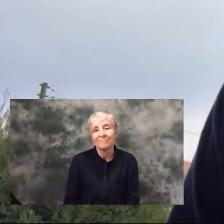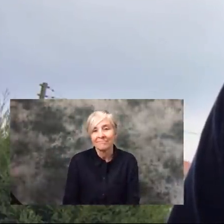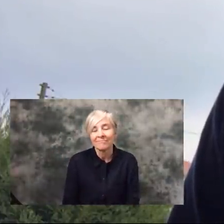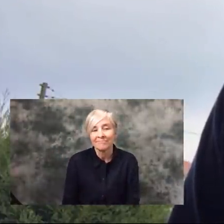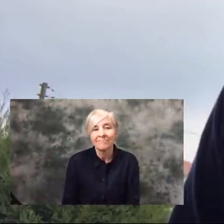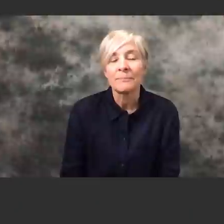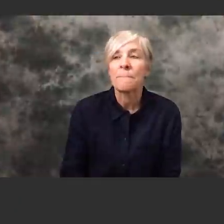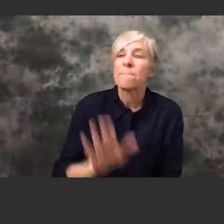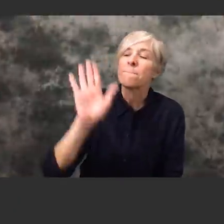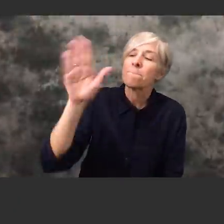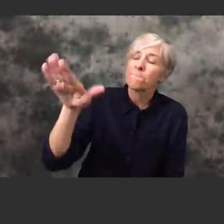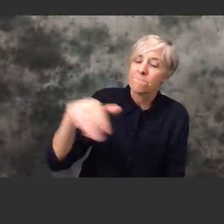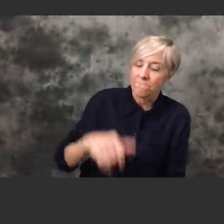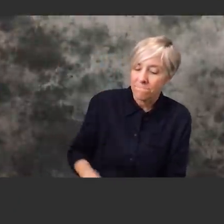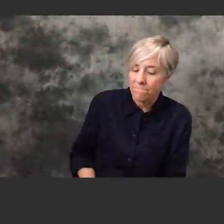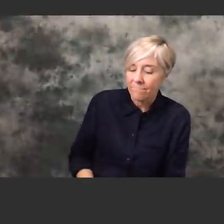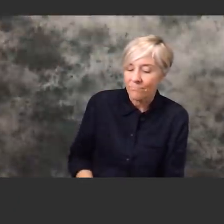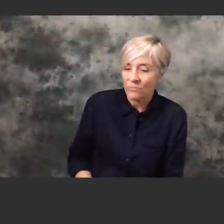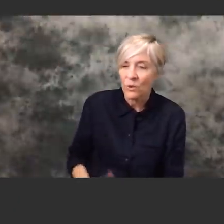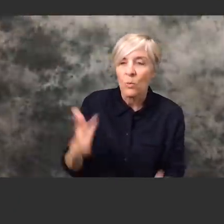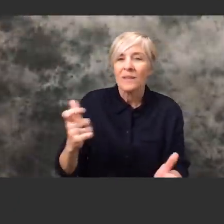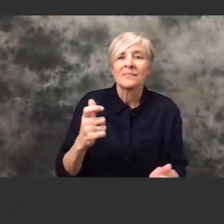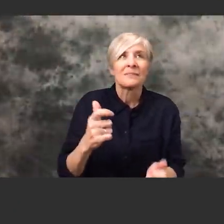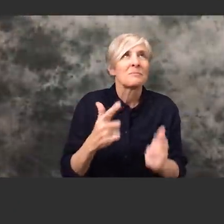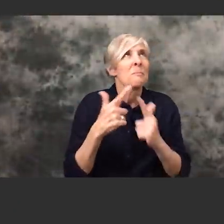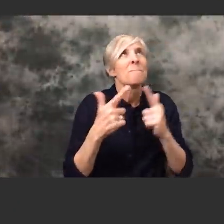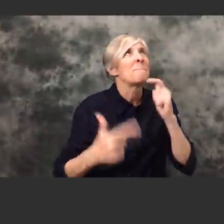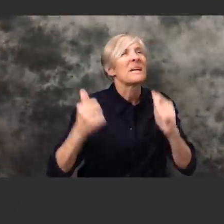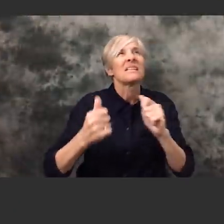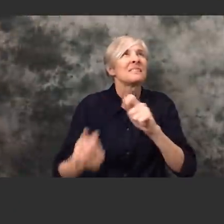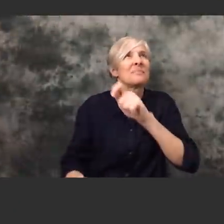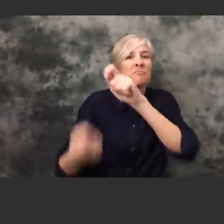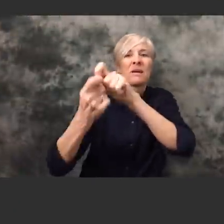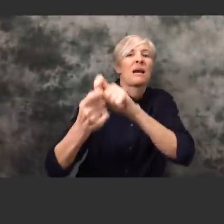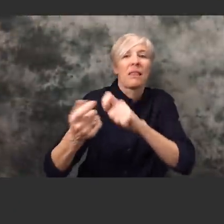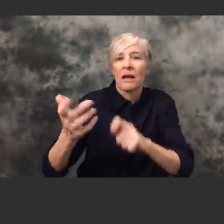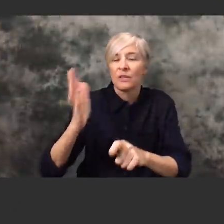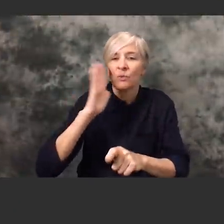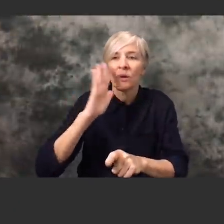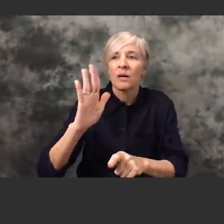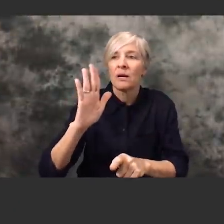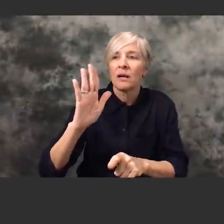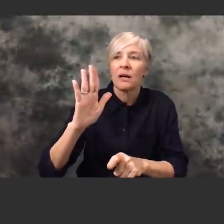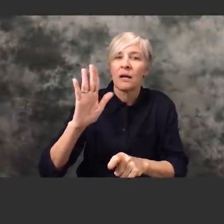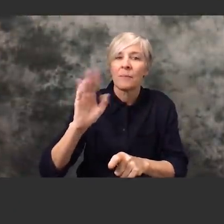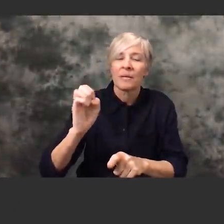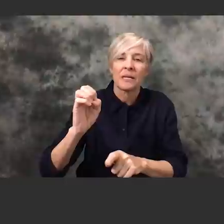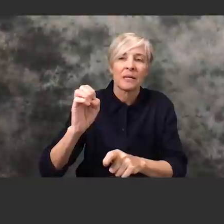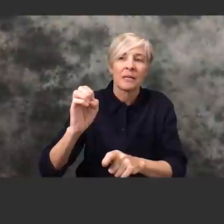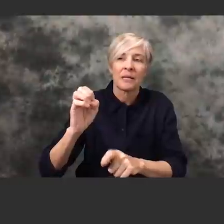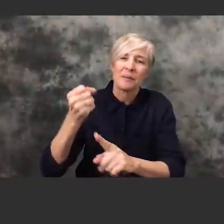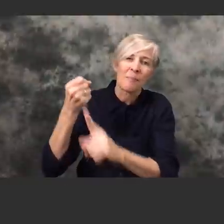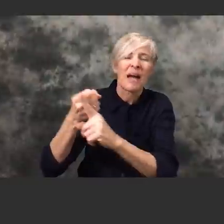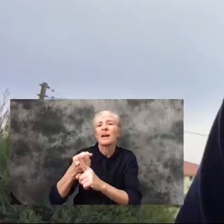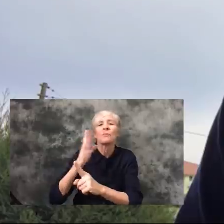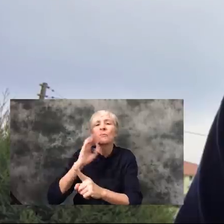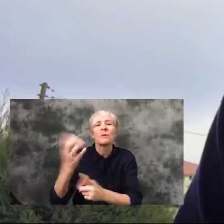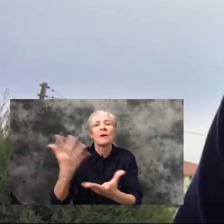what do you think the biggest backlash of COVID 19 is gonna be for Italy? Oh the